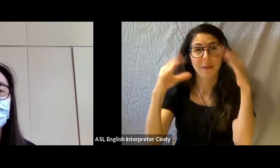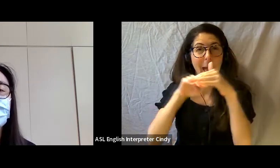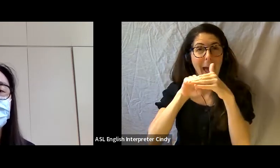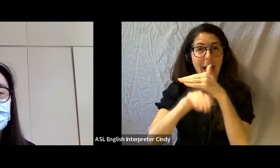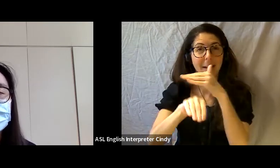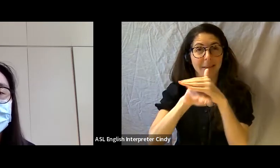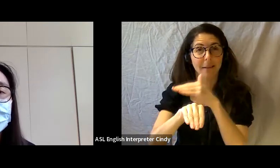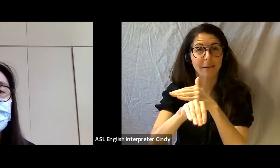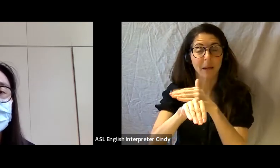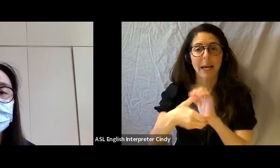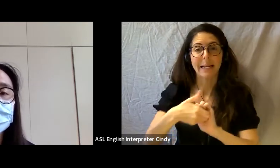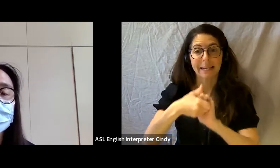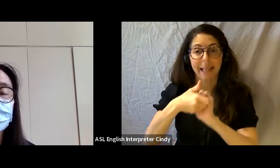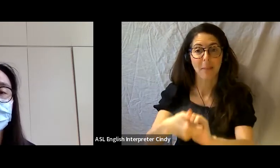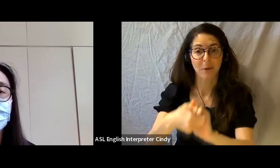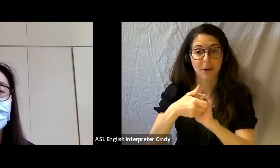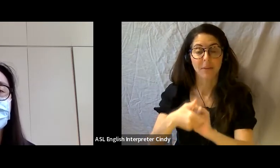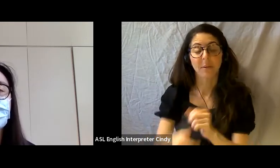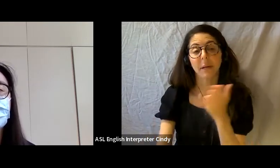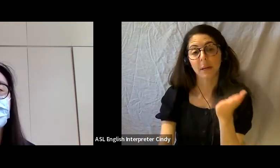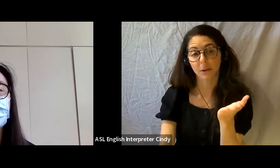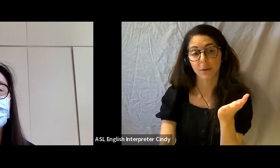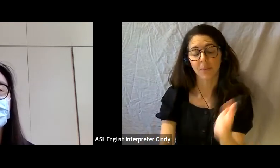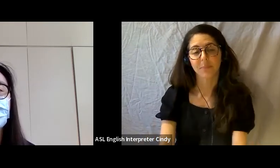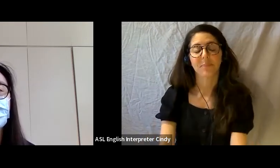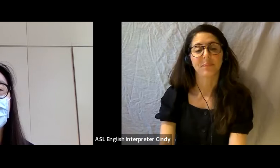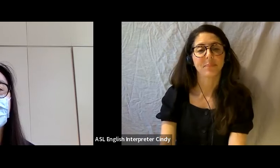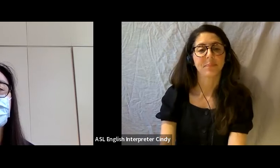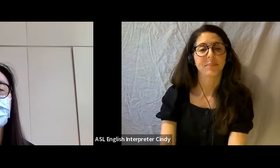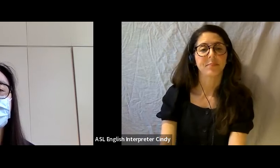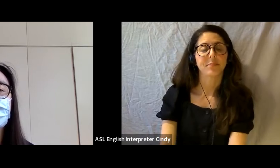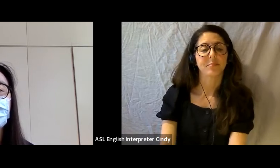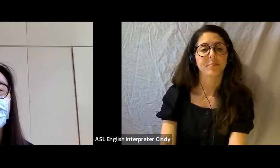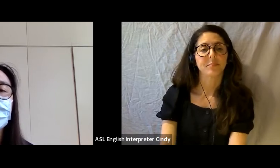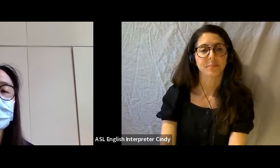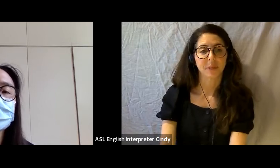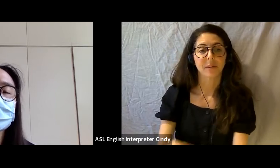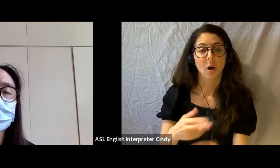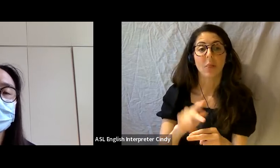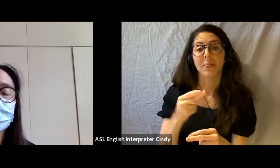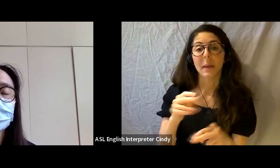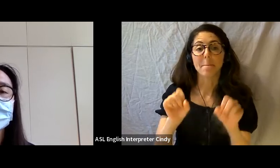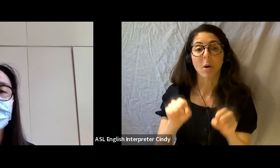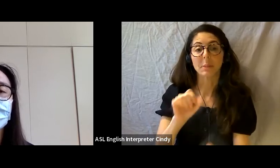here we have the possibilities of care as a sculpture on a white wall